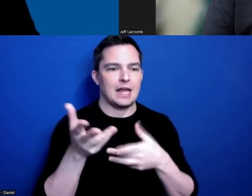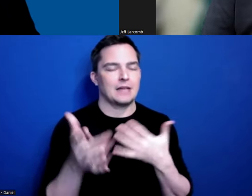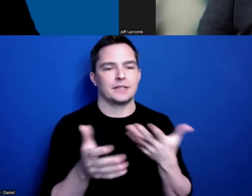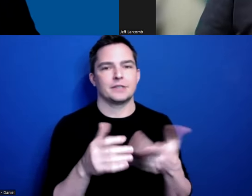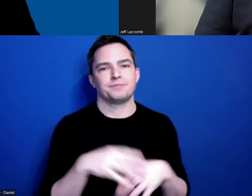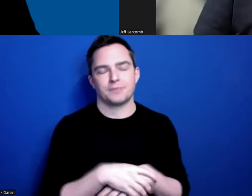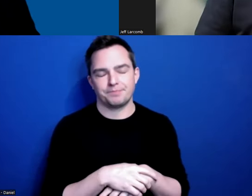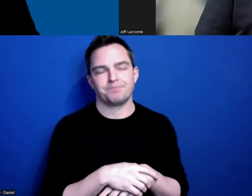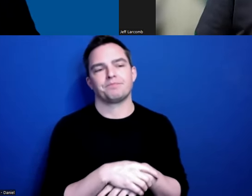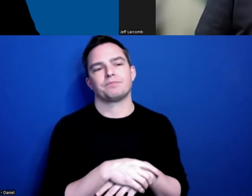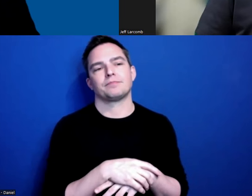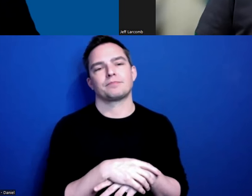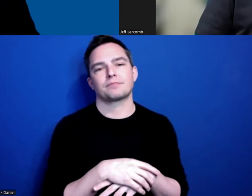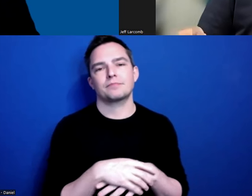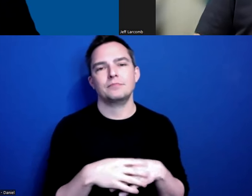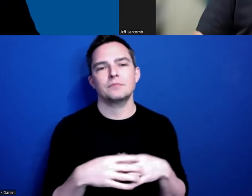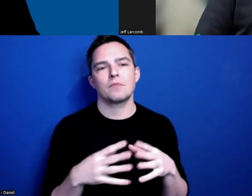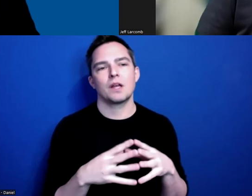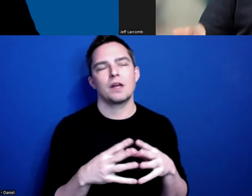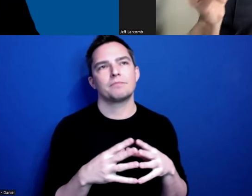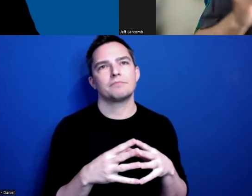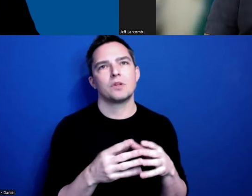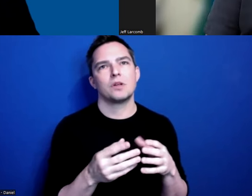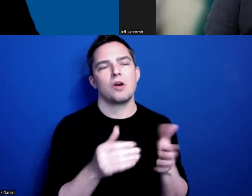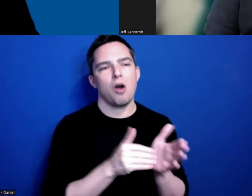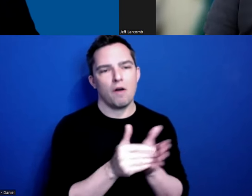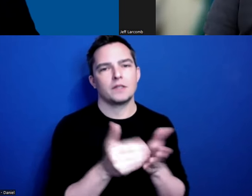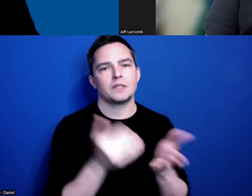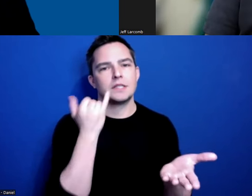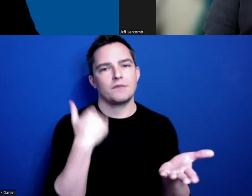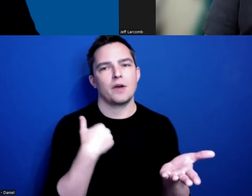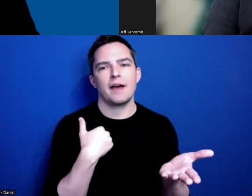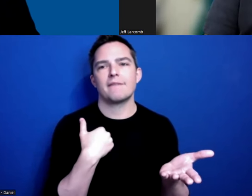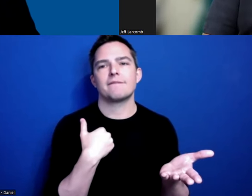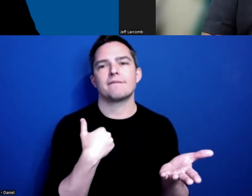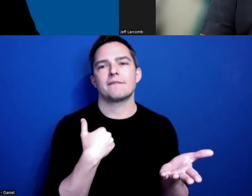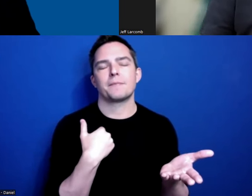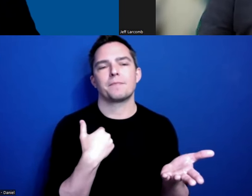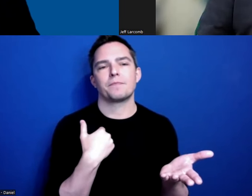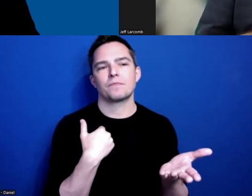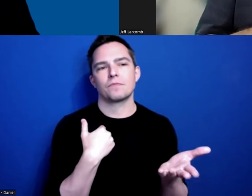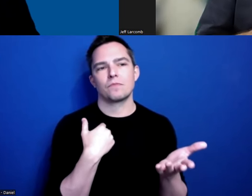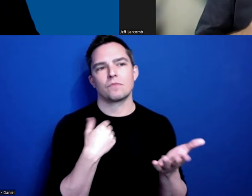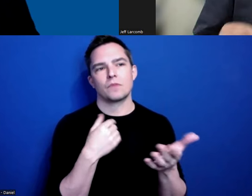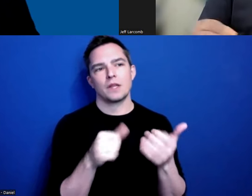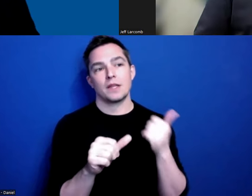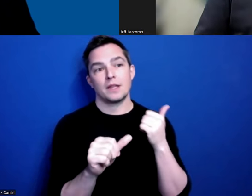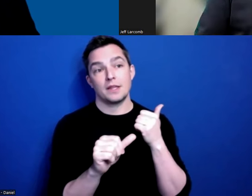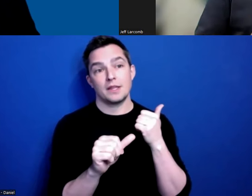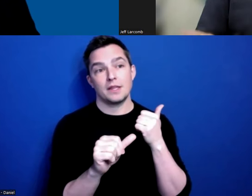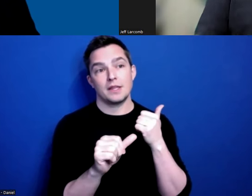So it’s one of those where, often times, when you have the assistance that you need, it looks like